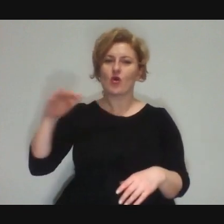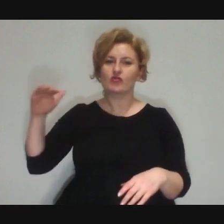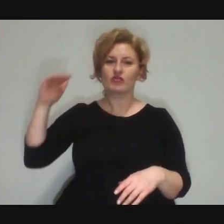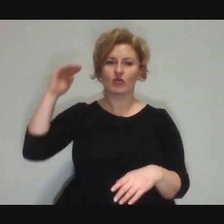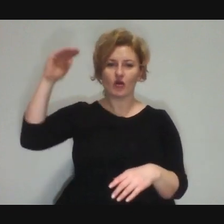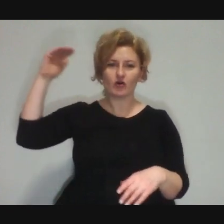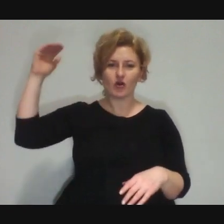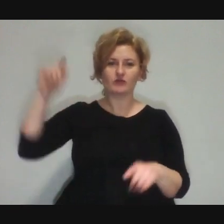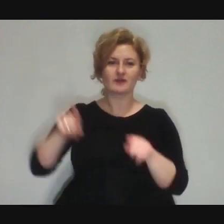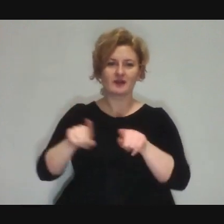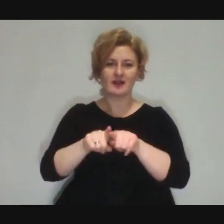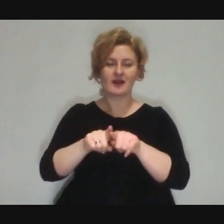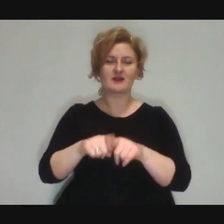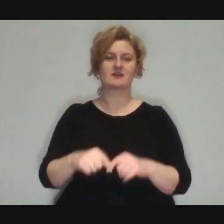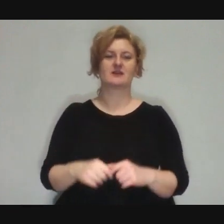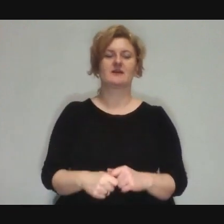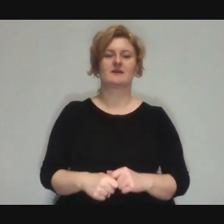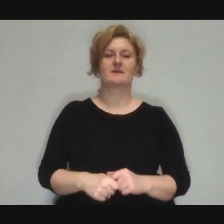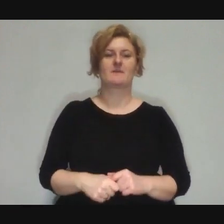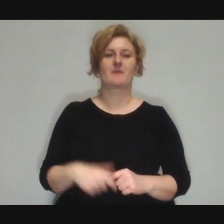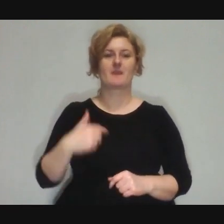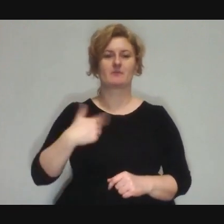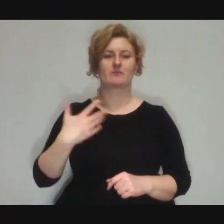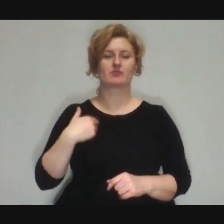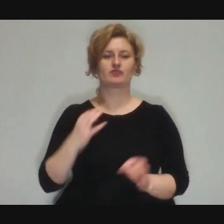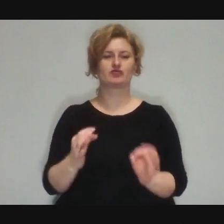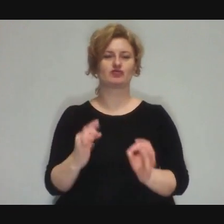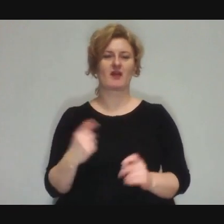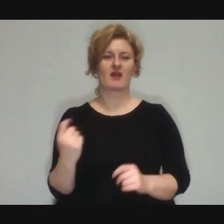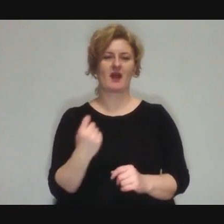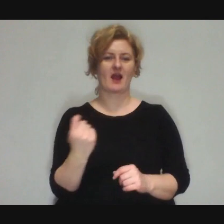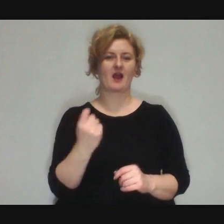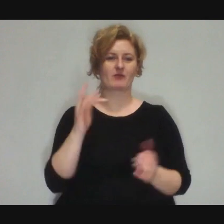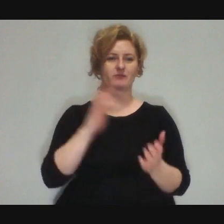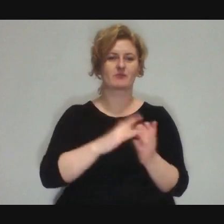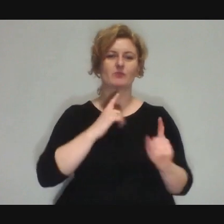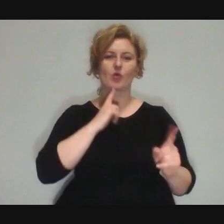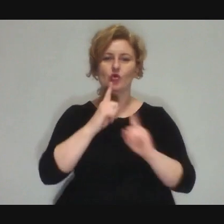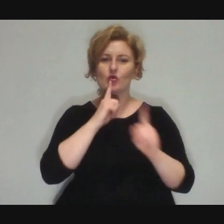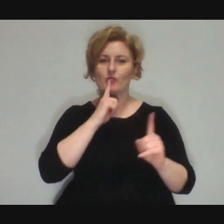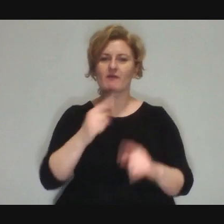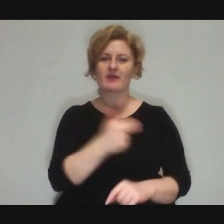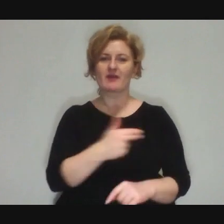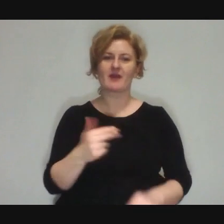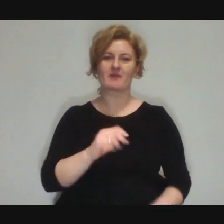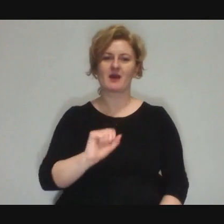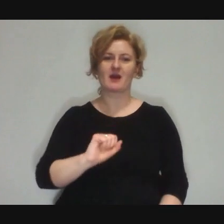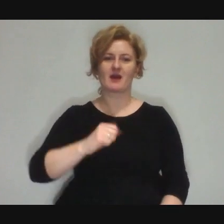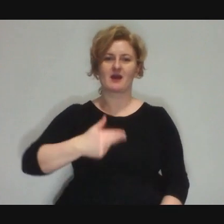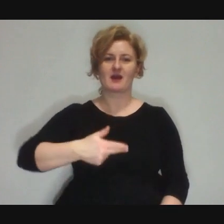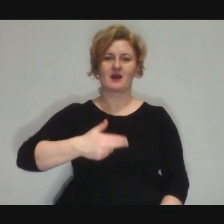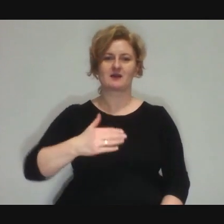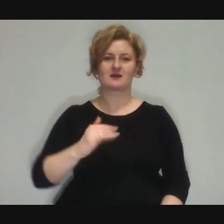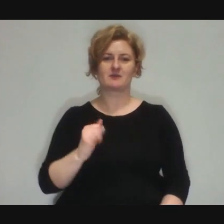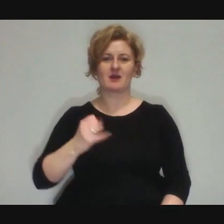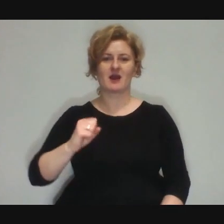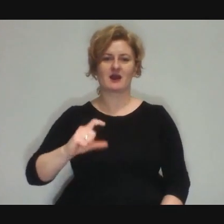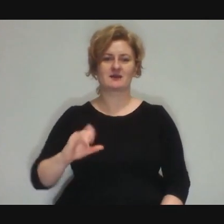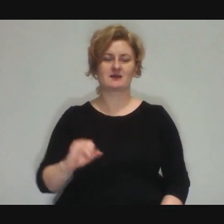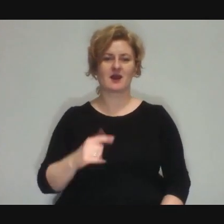So I have to say, when I came here today to talk about this animation, that I'm not a full-blown animator yet.